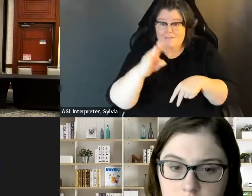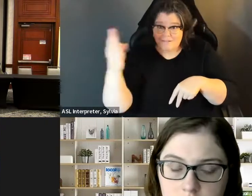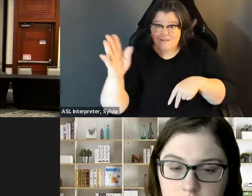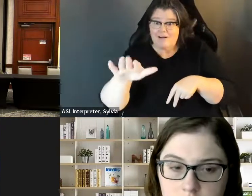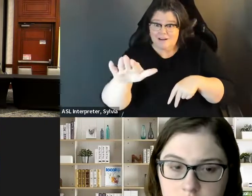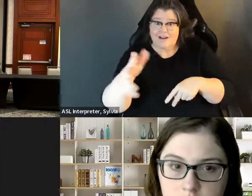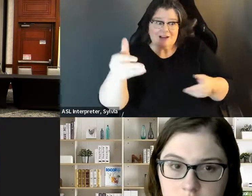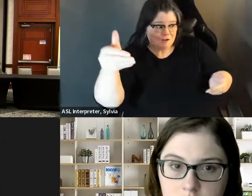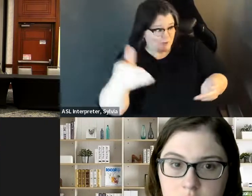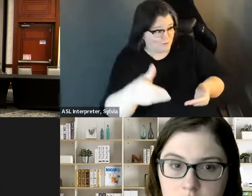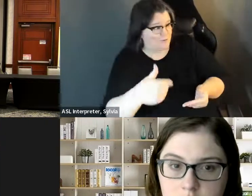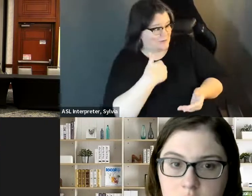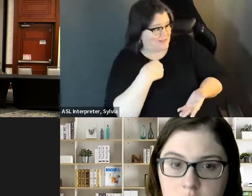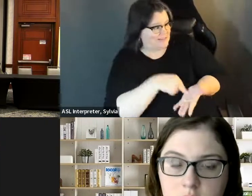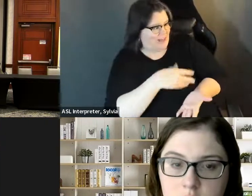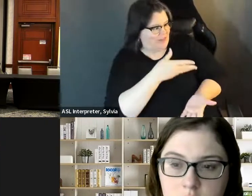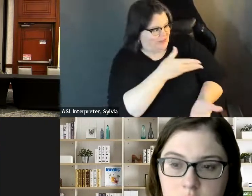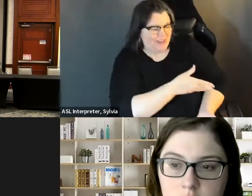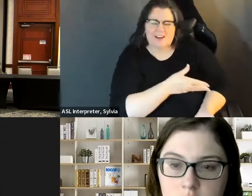street level and they're walking up and knocking on the If you want to know more. She's out here, she'd be more than happy to talk to you.